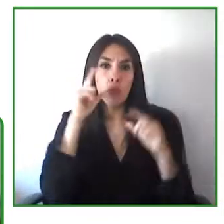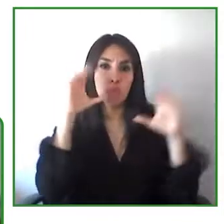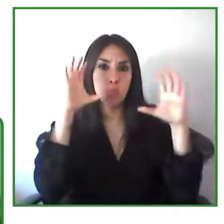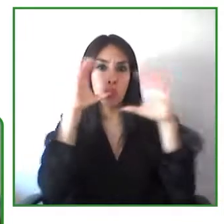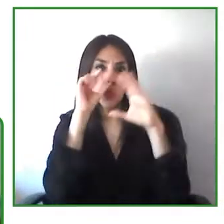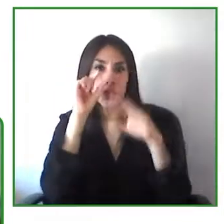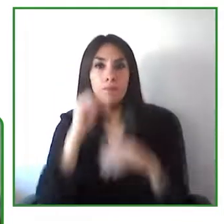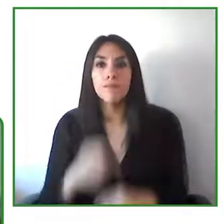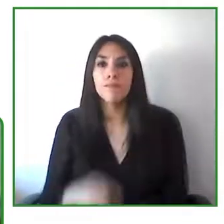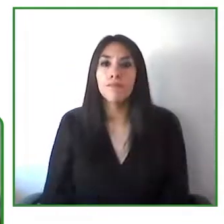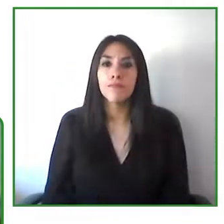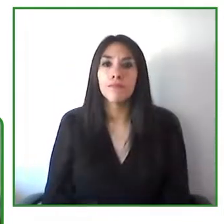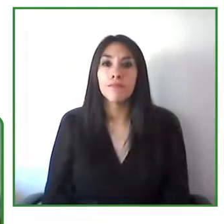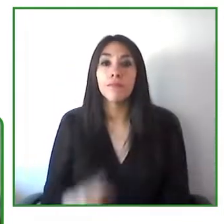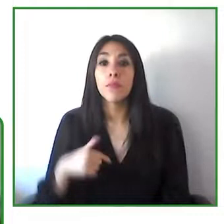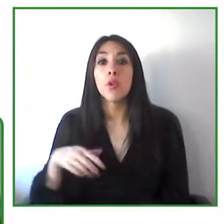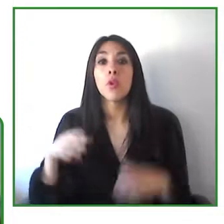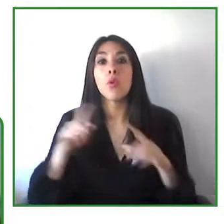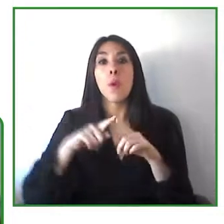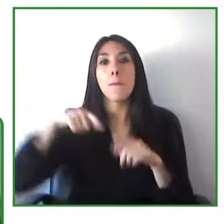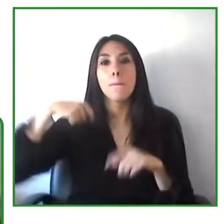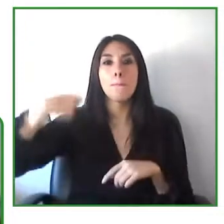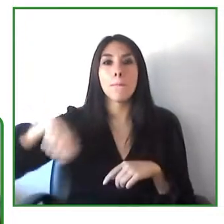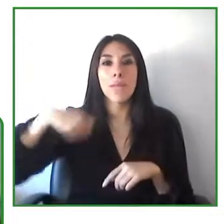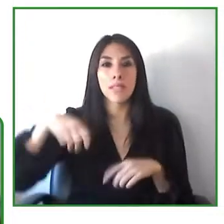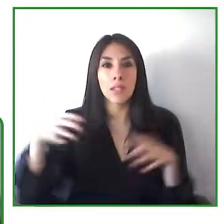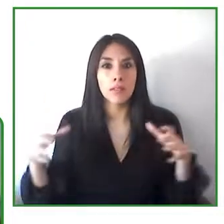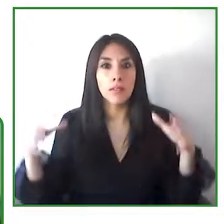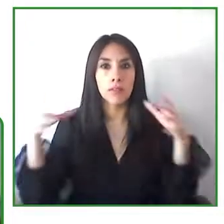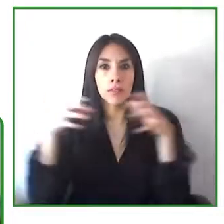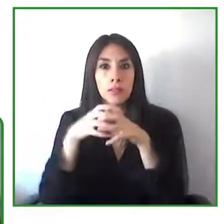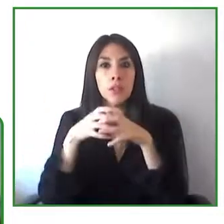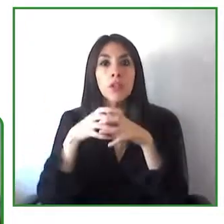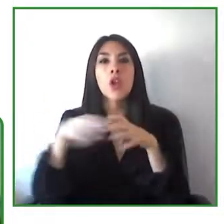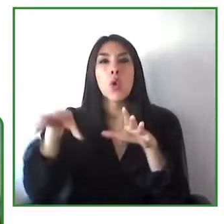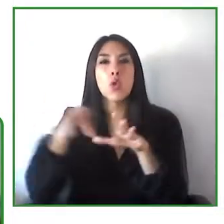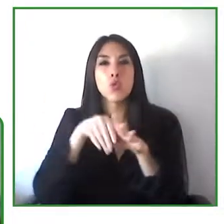a deep cultural change in our society in which